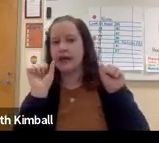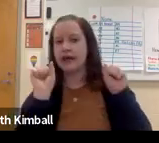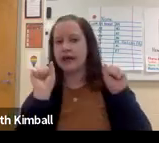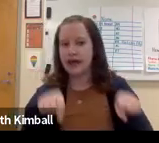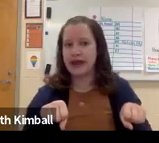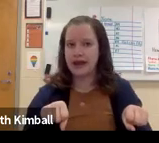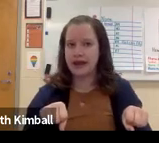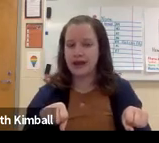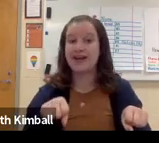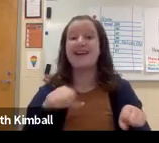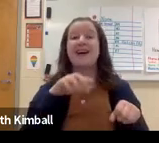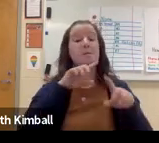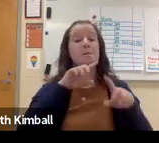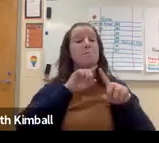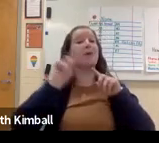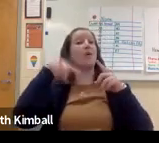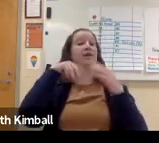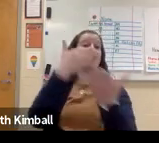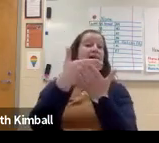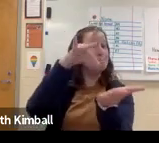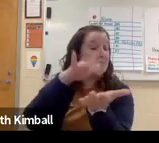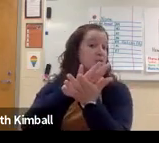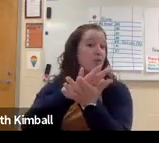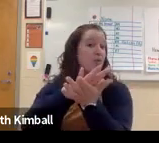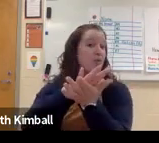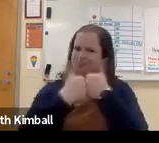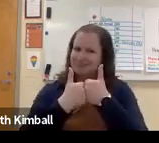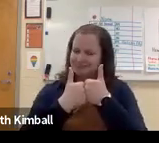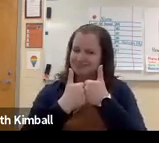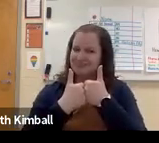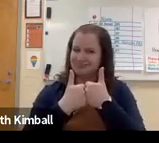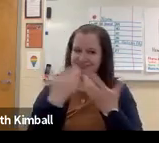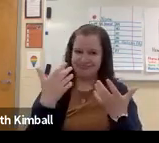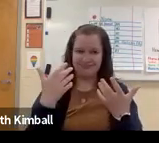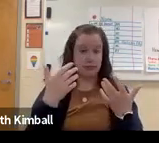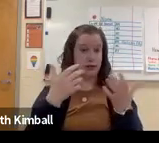and following others. And they can wing it. But by the time they get into middle school,